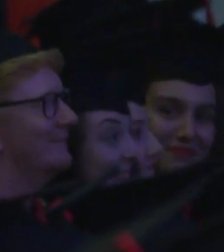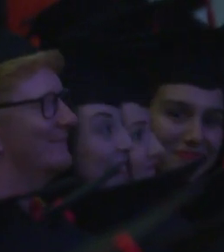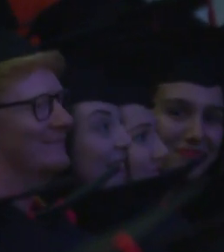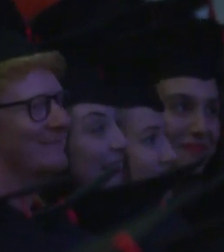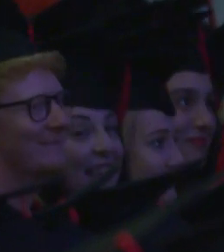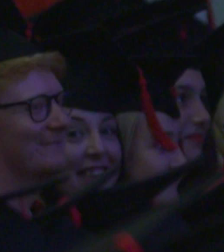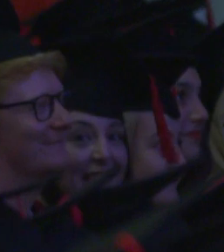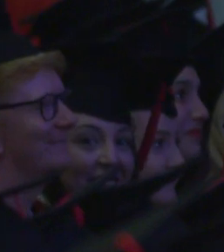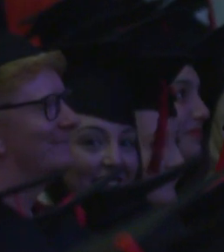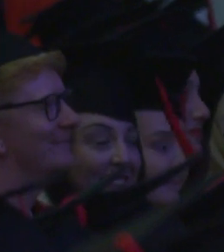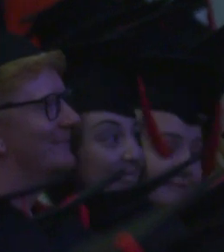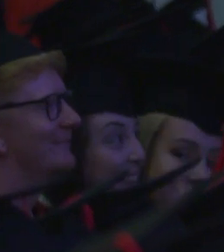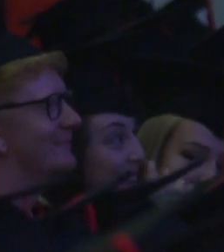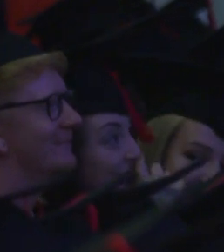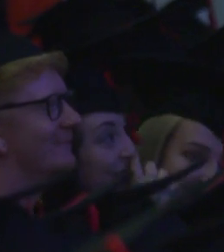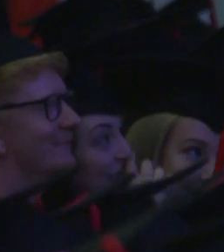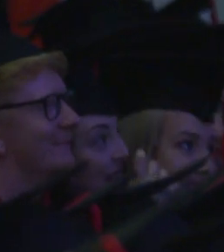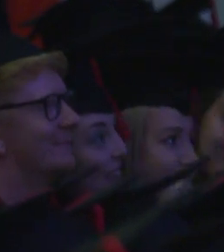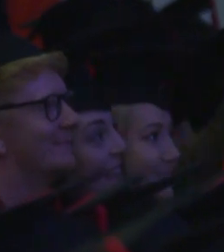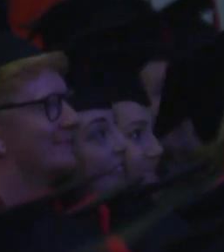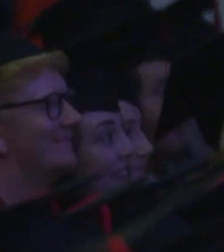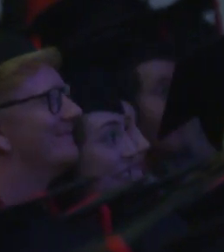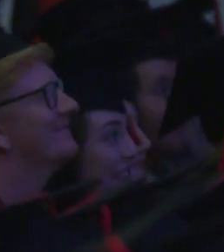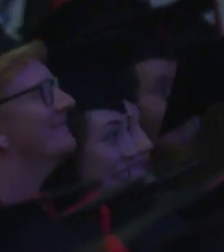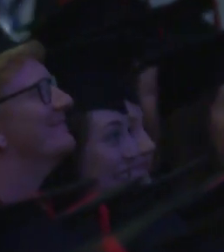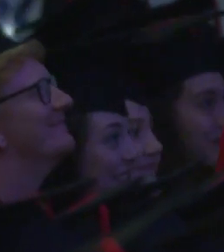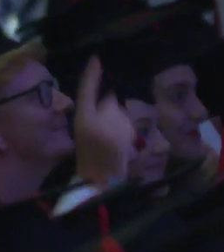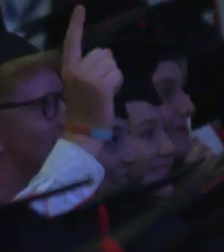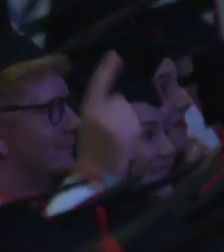now it's time for you to think about your tomorrows which will be all the